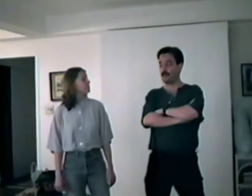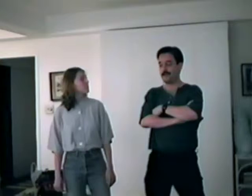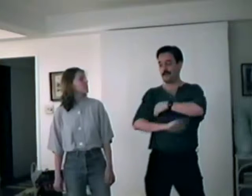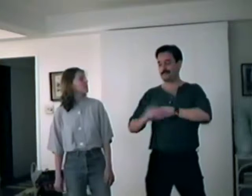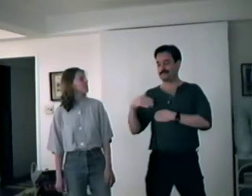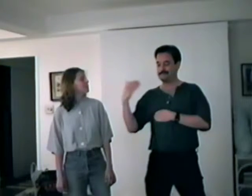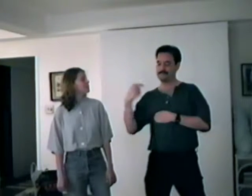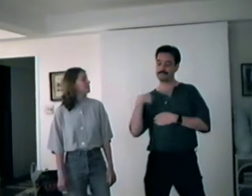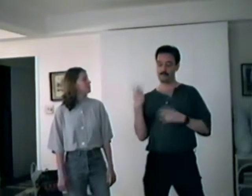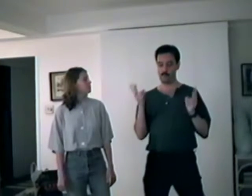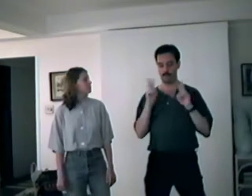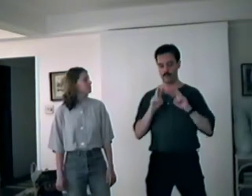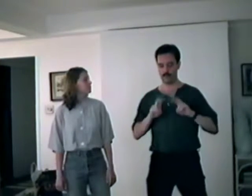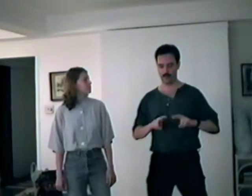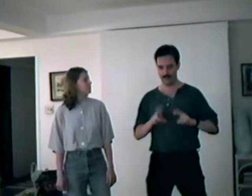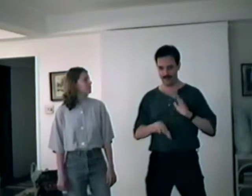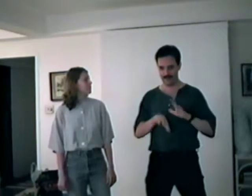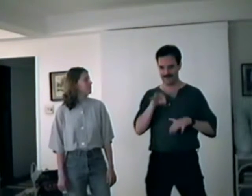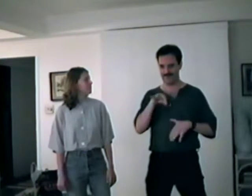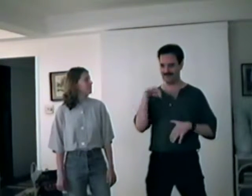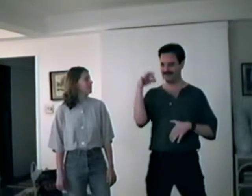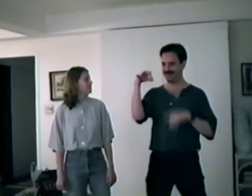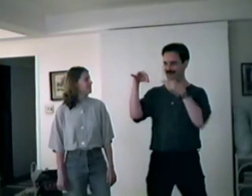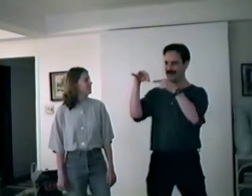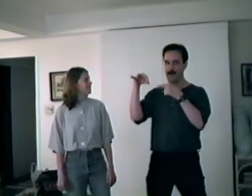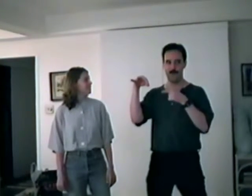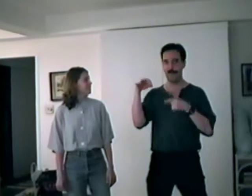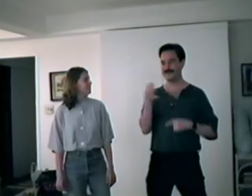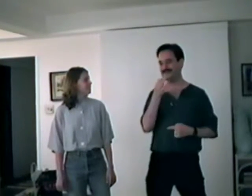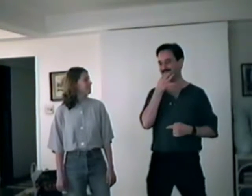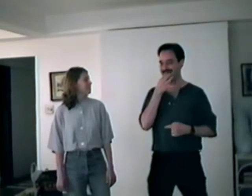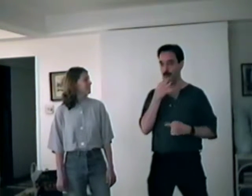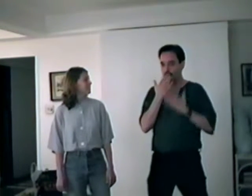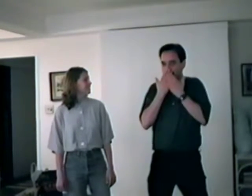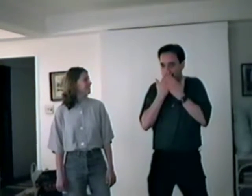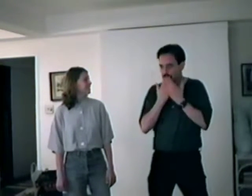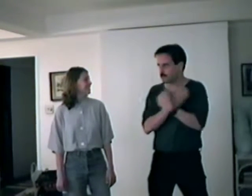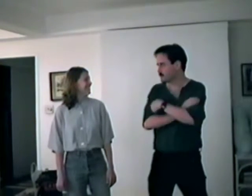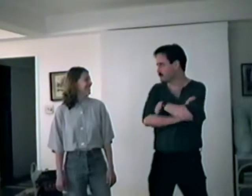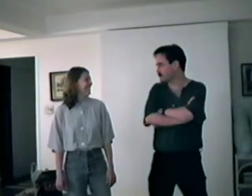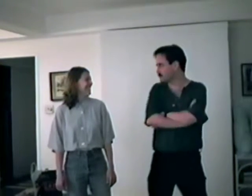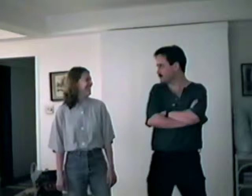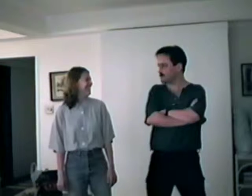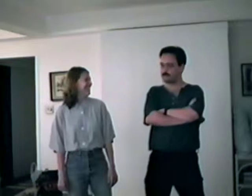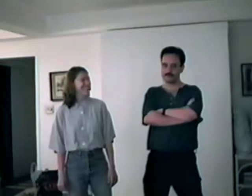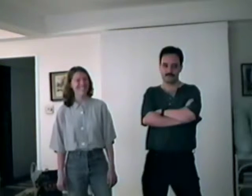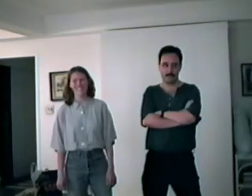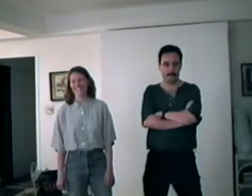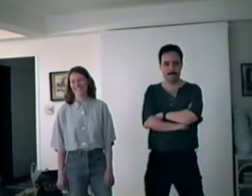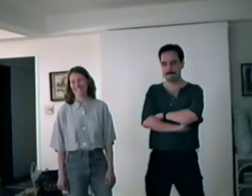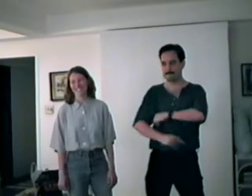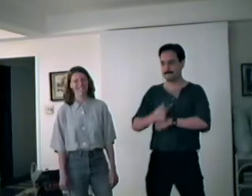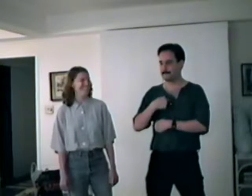When I discover the cleverness of a remarkable me,